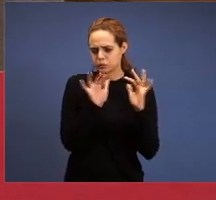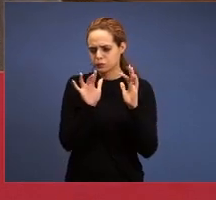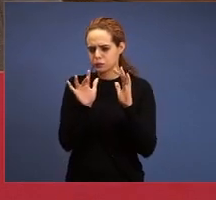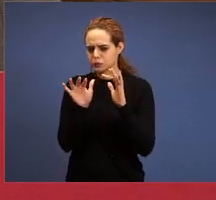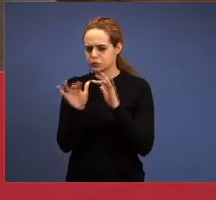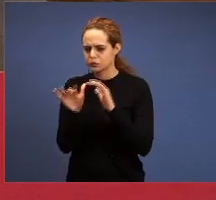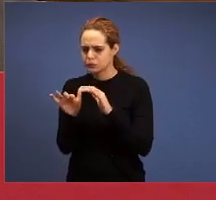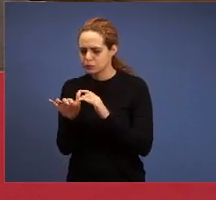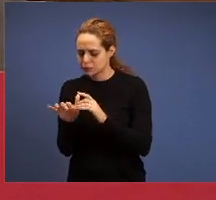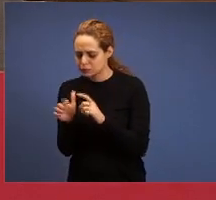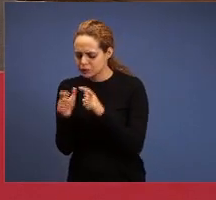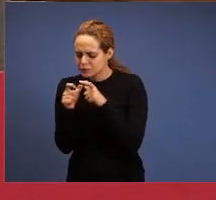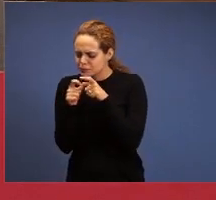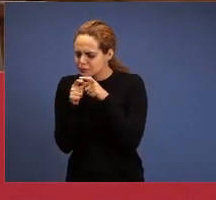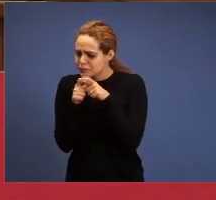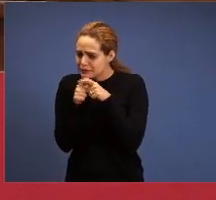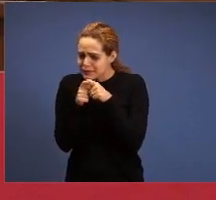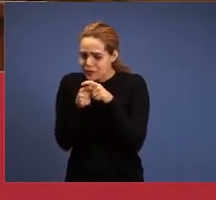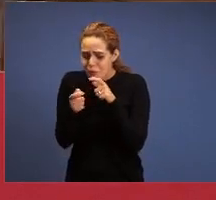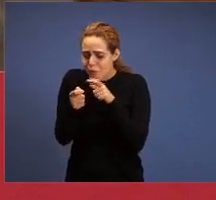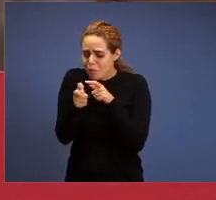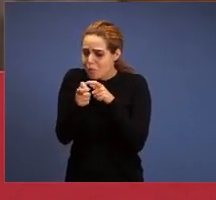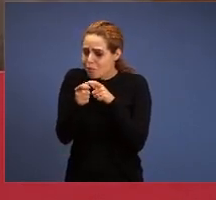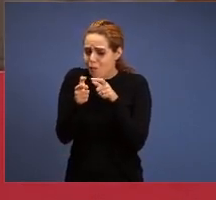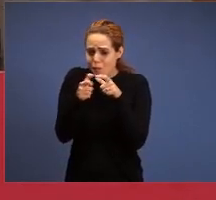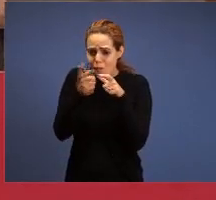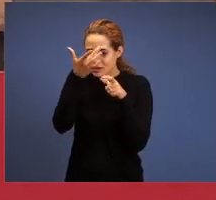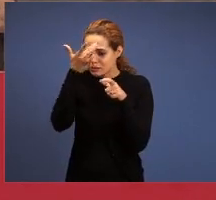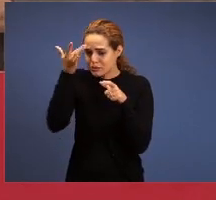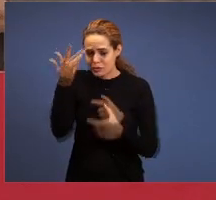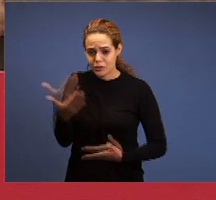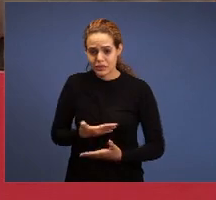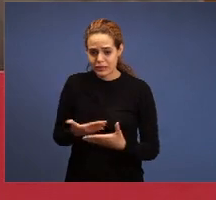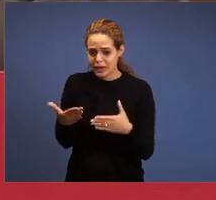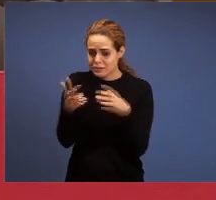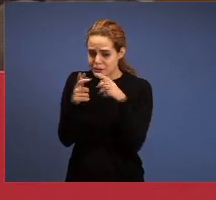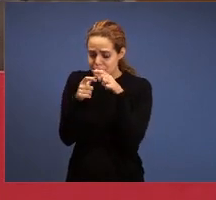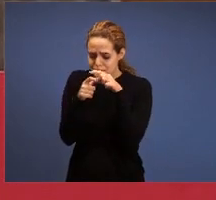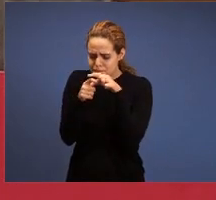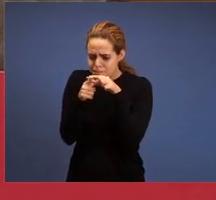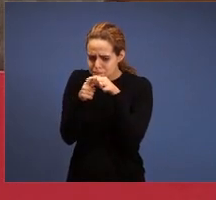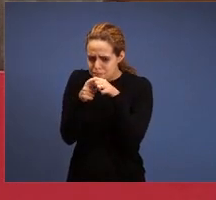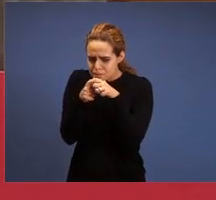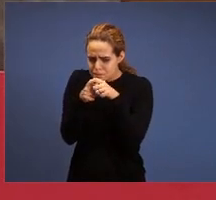in number of believers, when operates